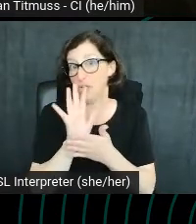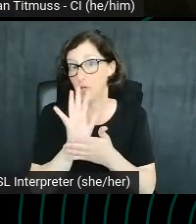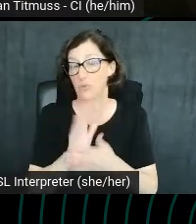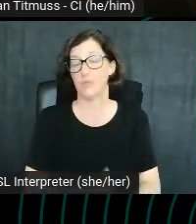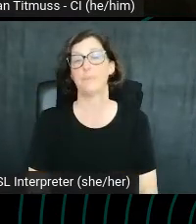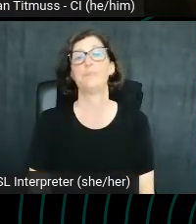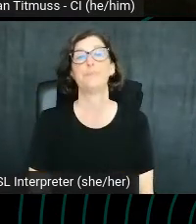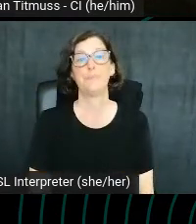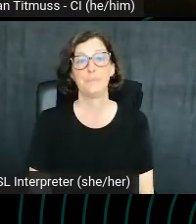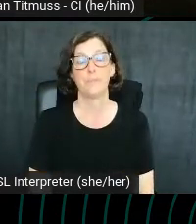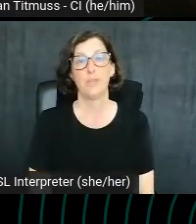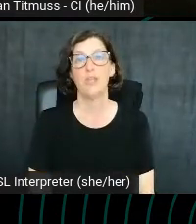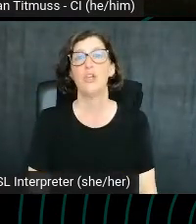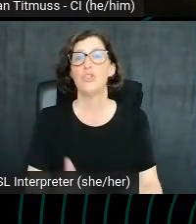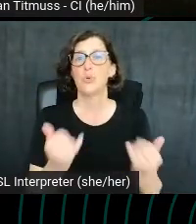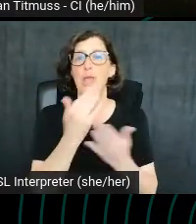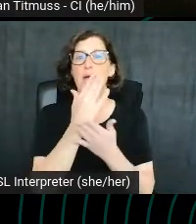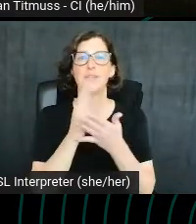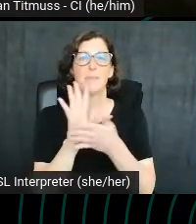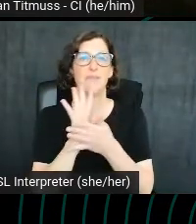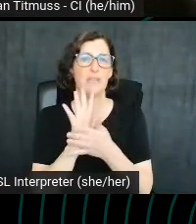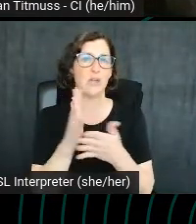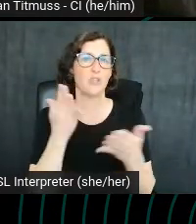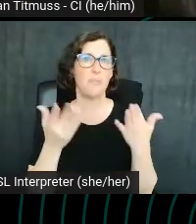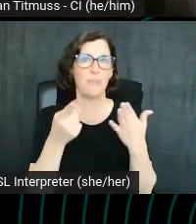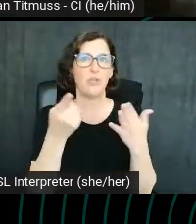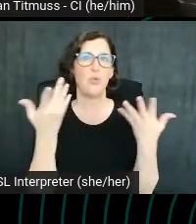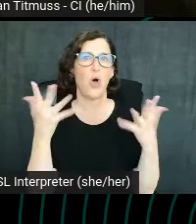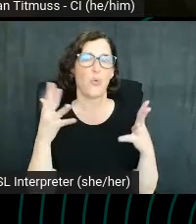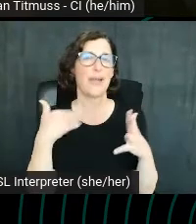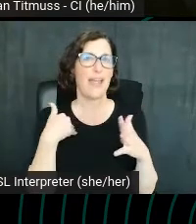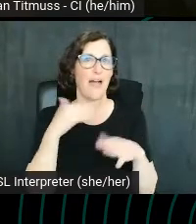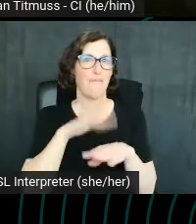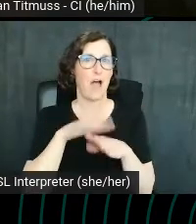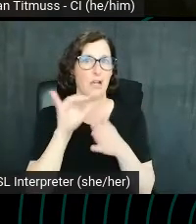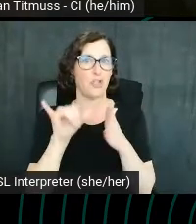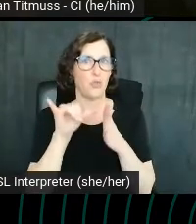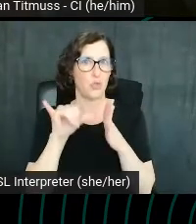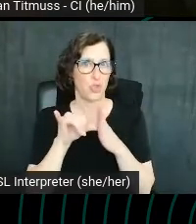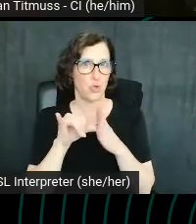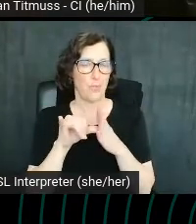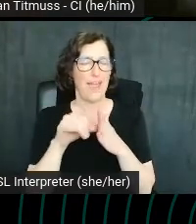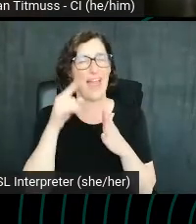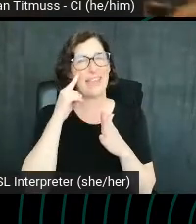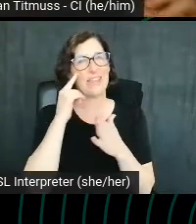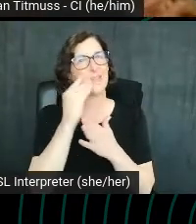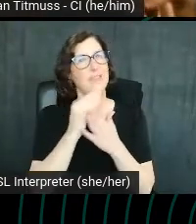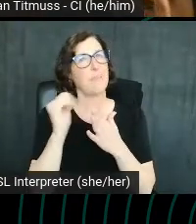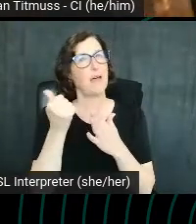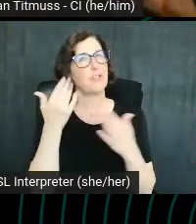Let's look at some of the videos that you might already have on YouTube and then think about some videos that you might not have at the moment.